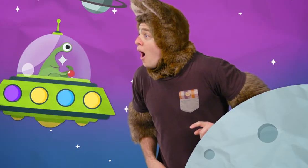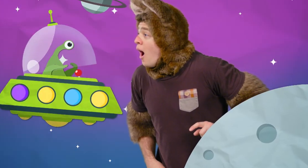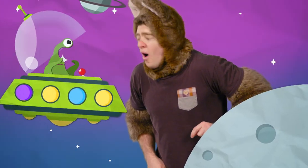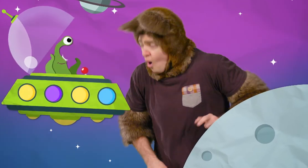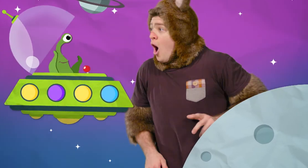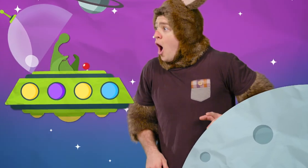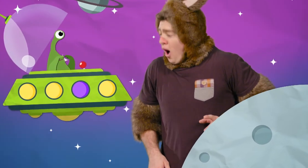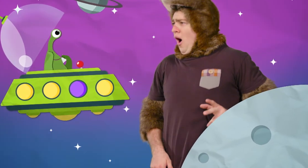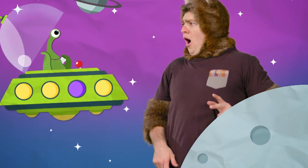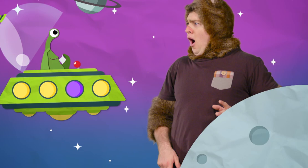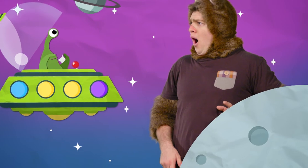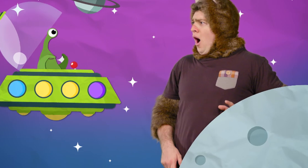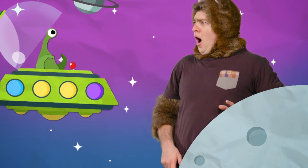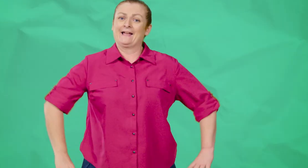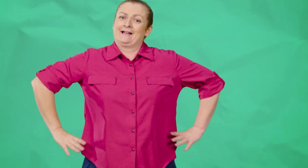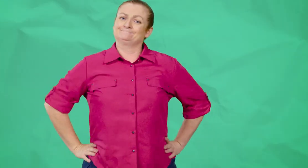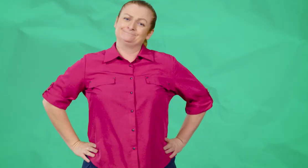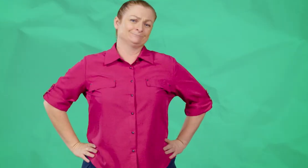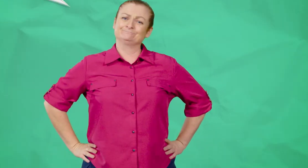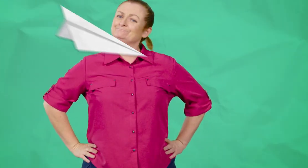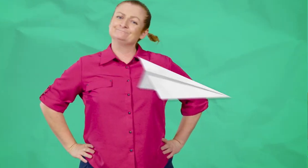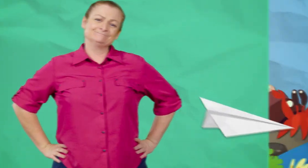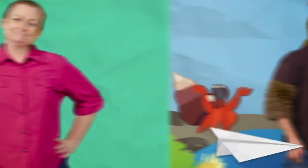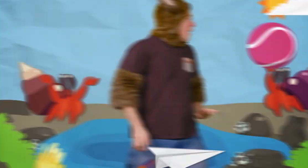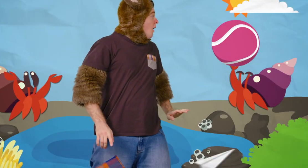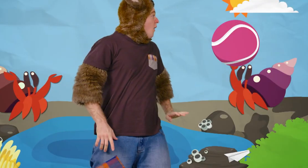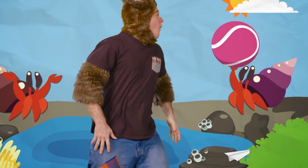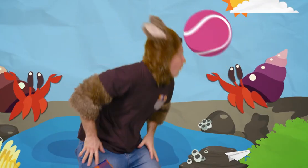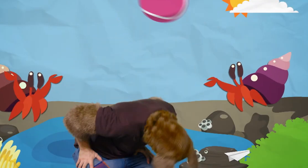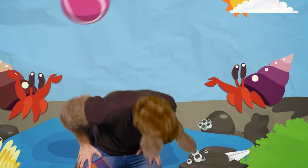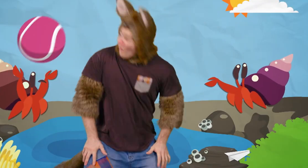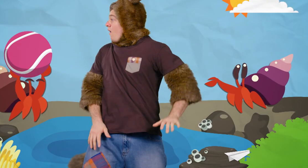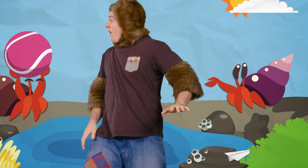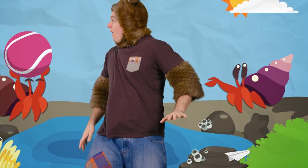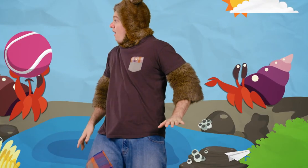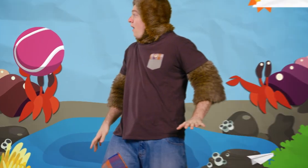Huh?! Whoa! Hmm. Whoa!